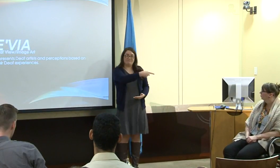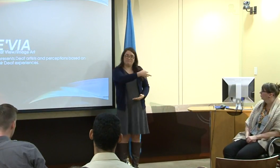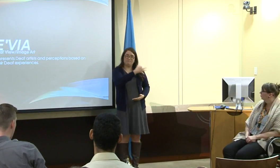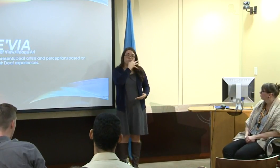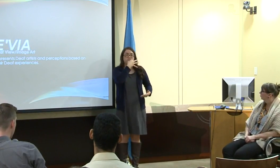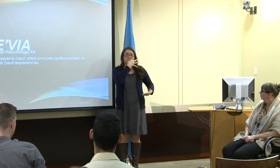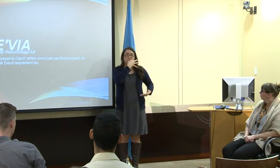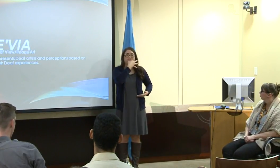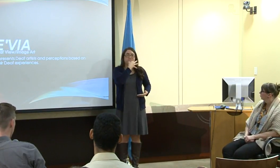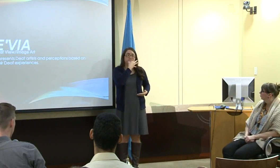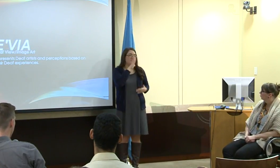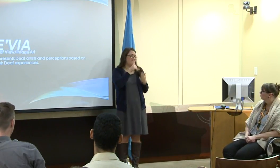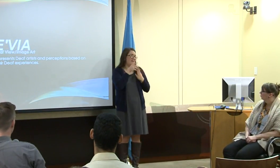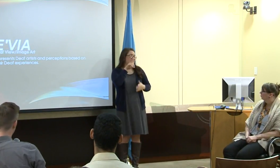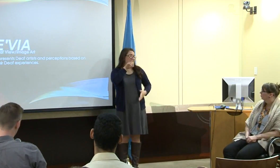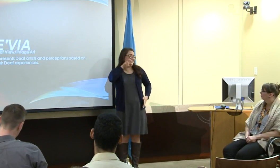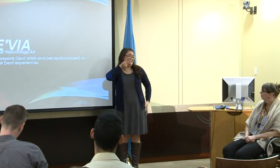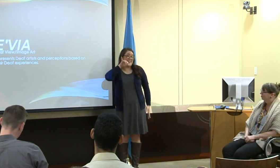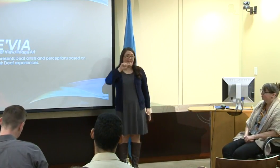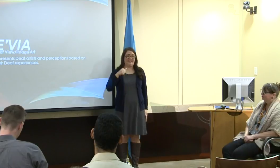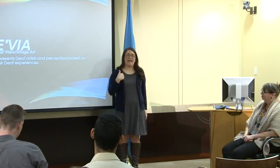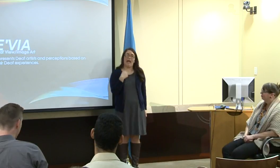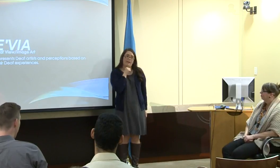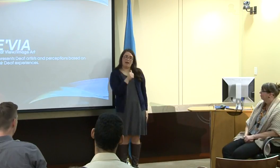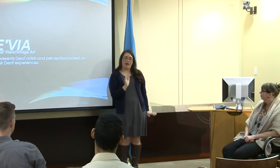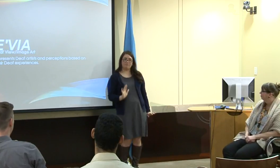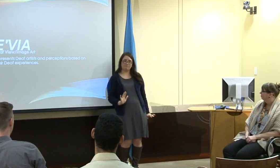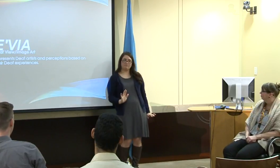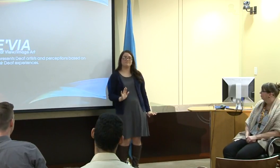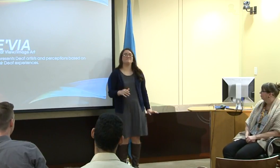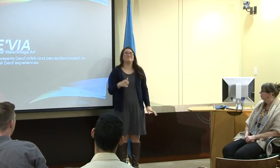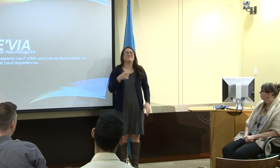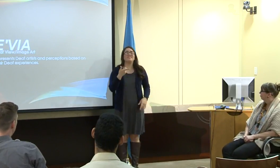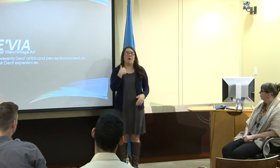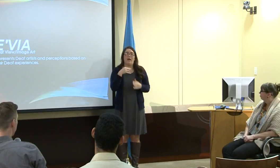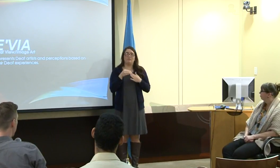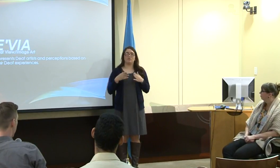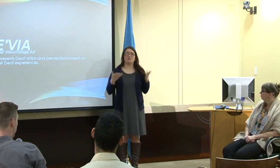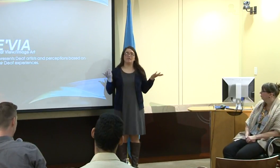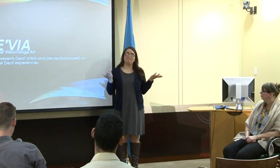So now I want to introduce the expert here of De'VIA -- that's not me.